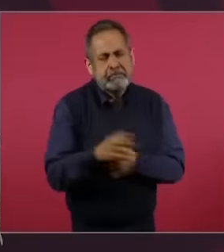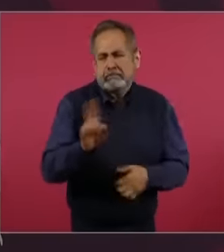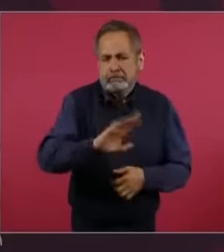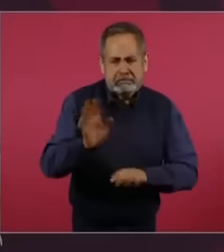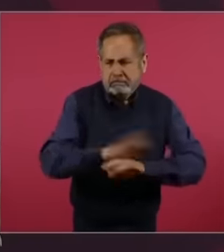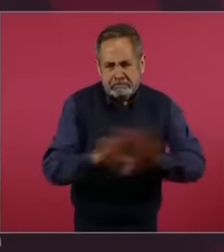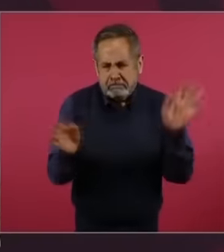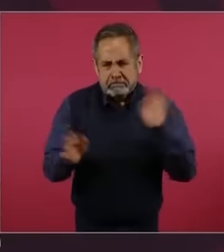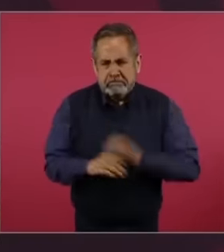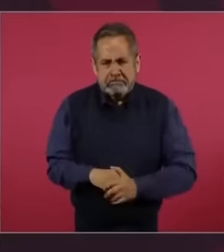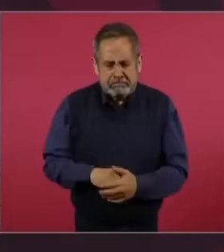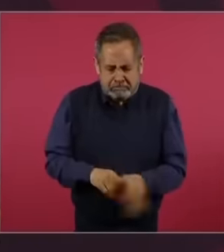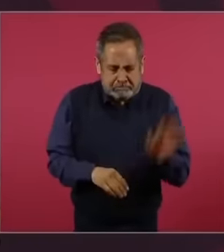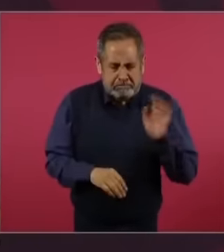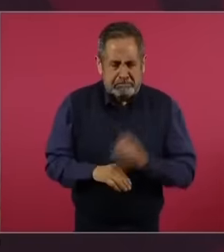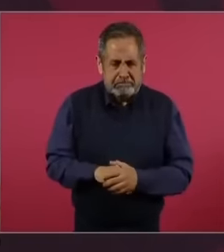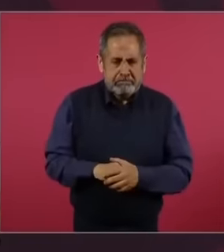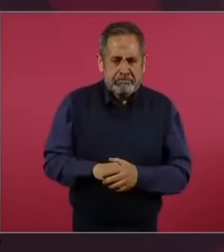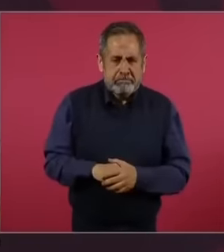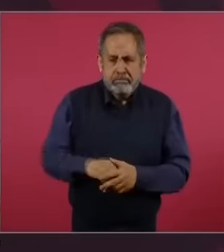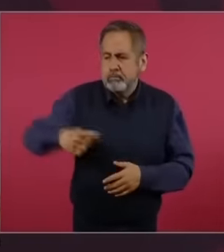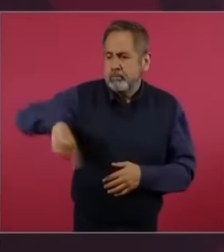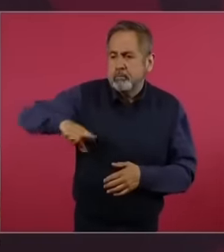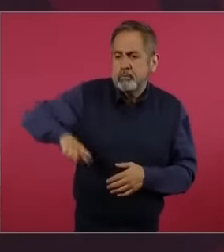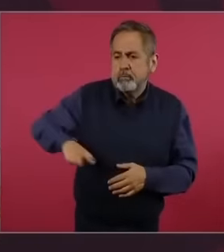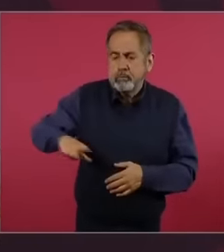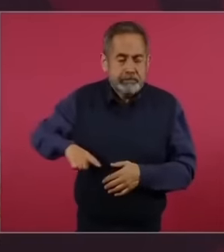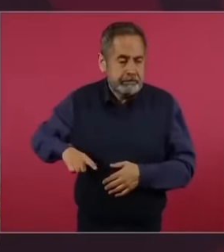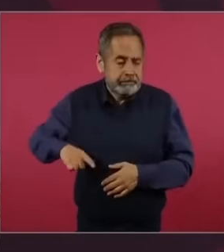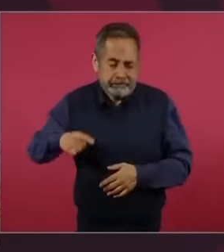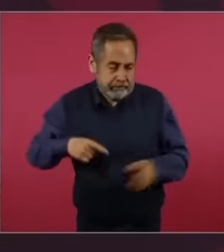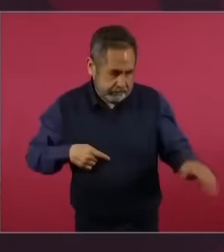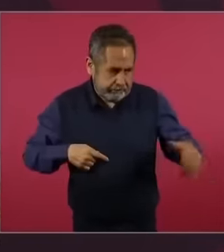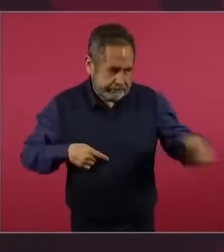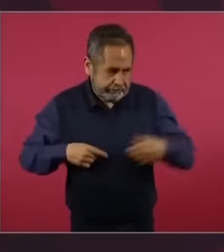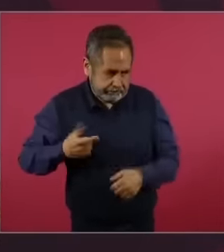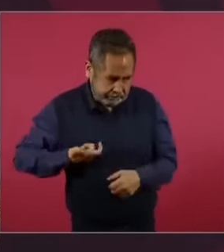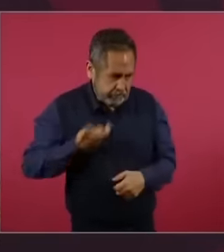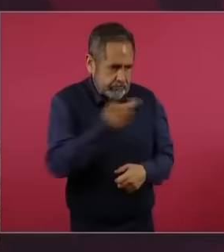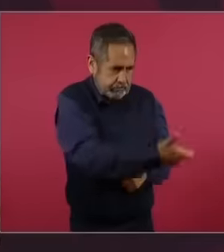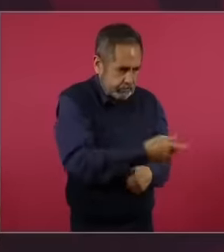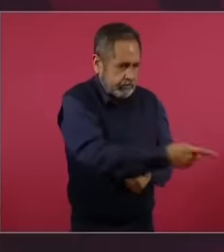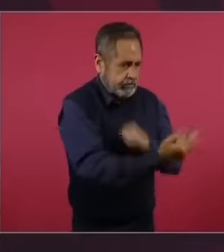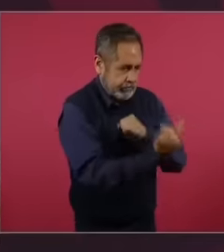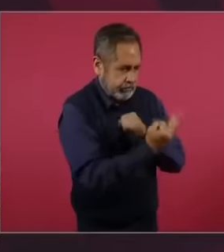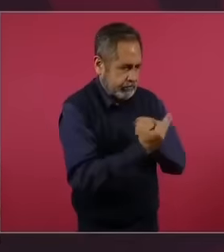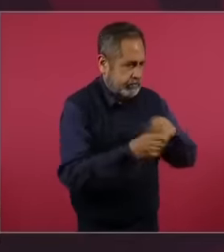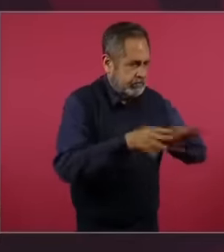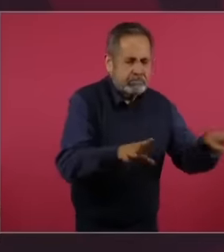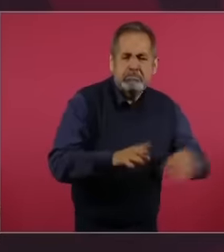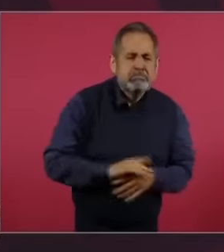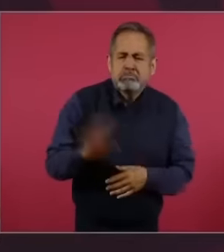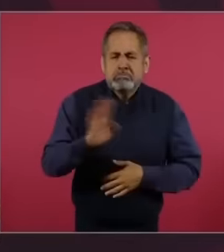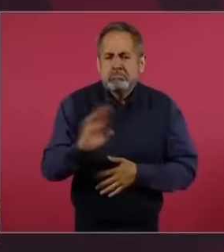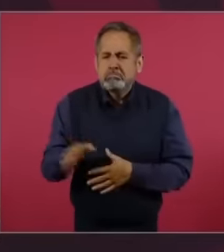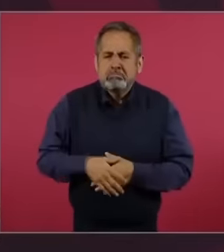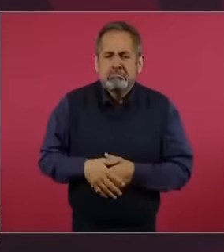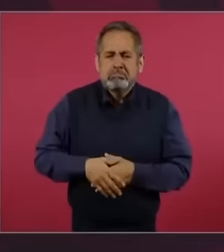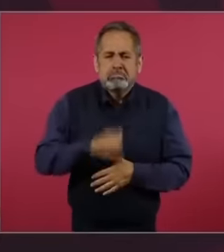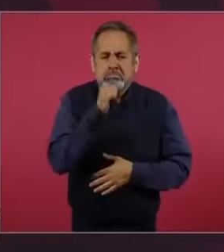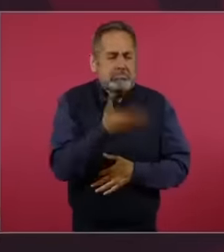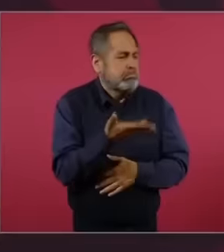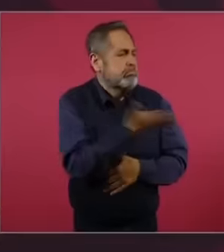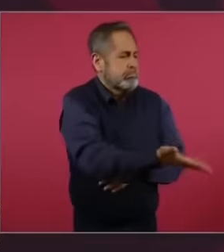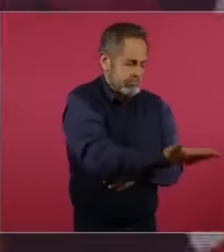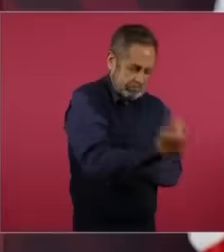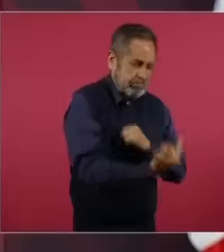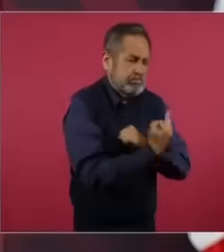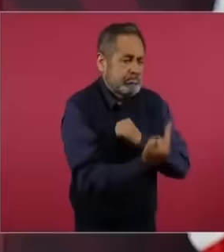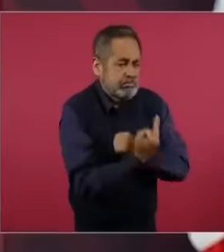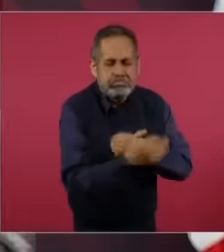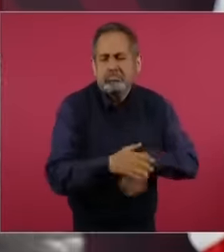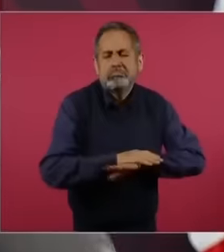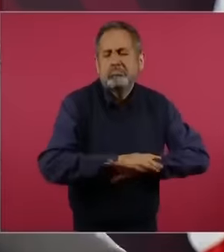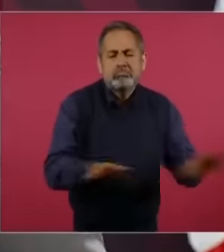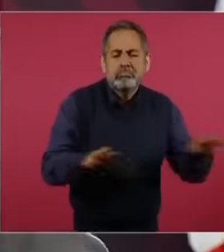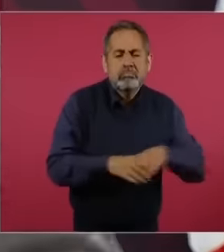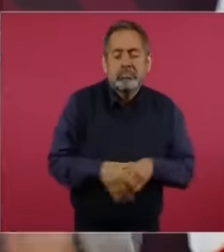of the government of the transformation we ask no one to defend us all the